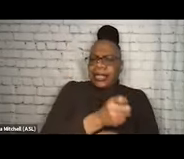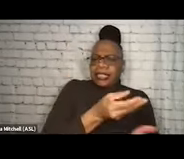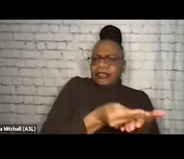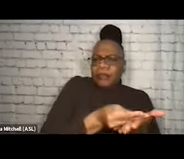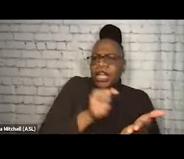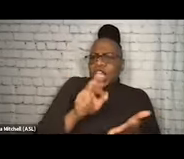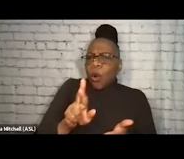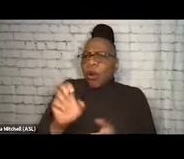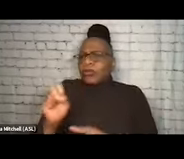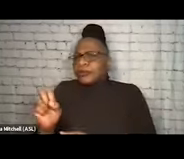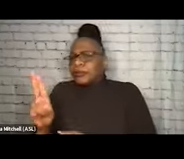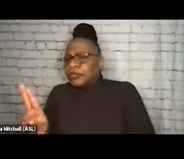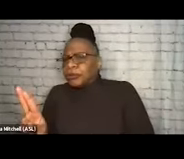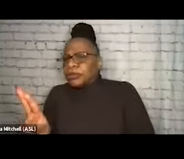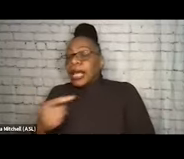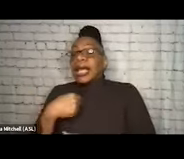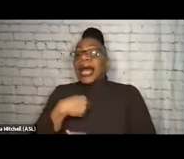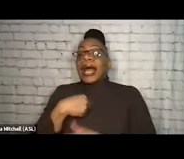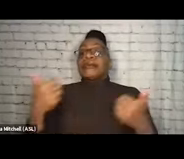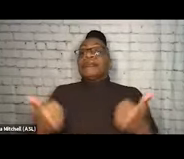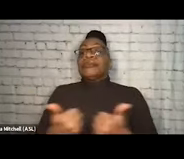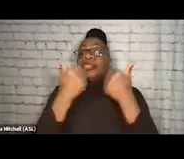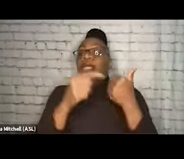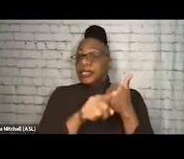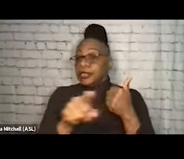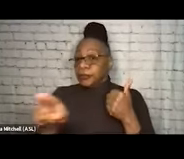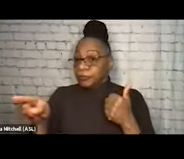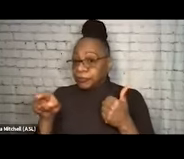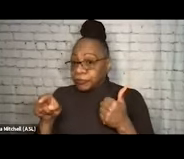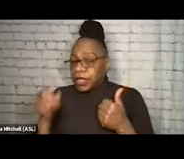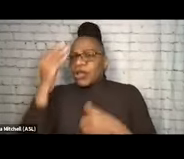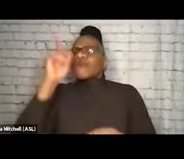And I'm gonna challenge you to think about why that is,